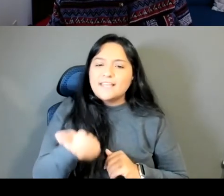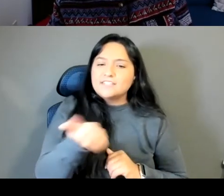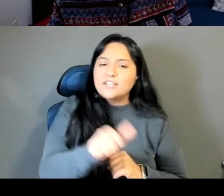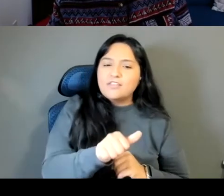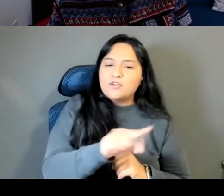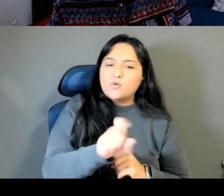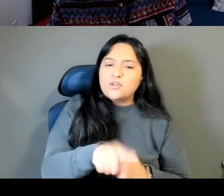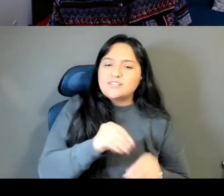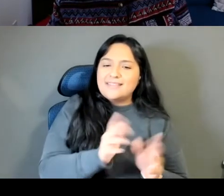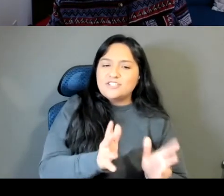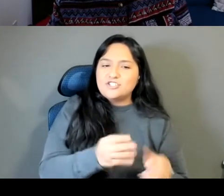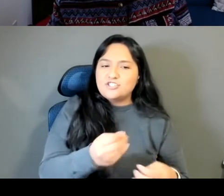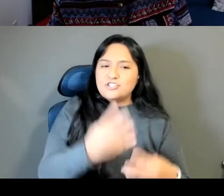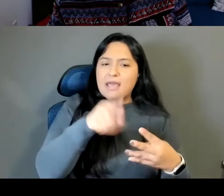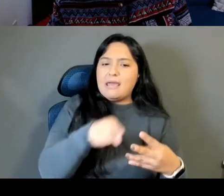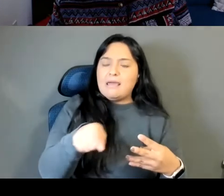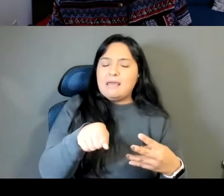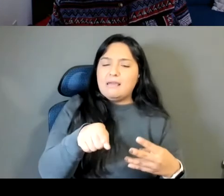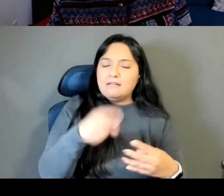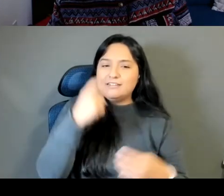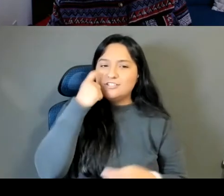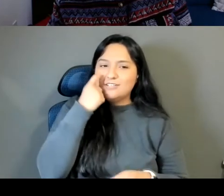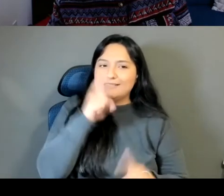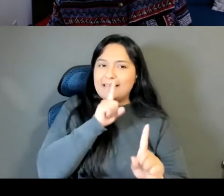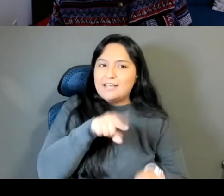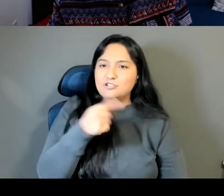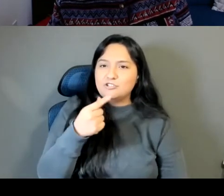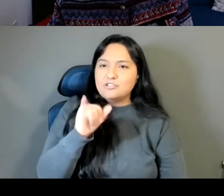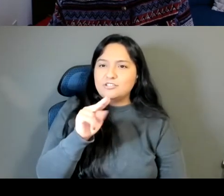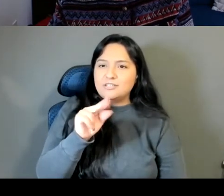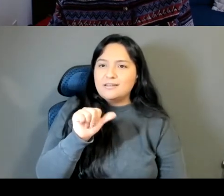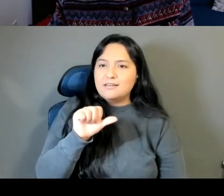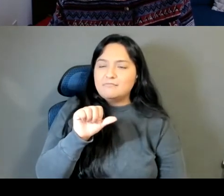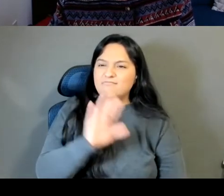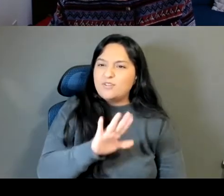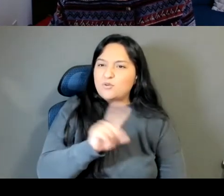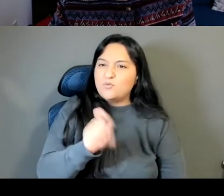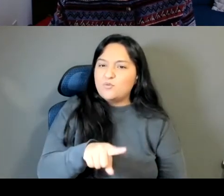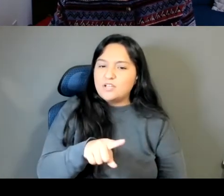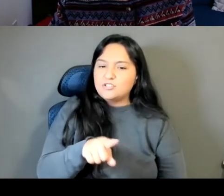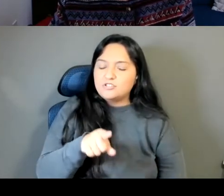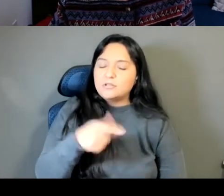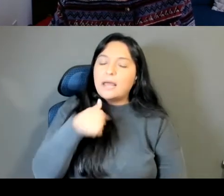I don't know if y'all can see that but I've listed the questions there I can put it in the chat as well. I mean I listed the books that I mentioned.